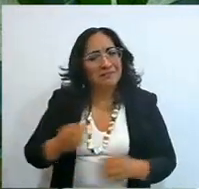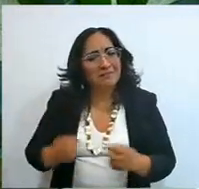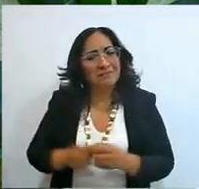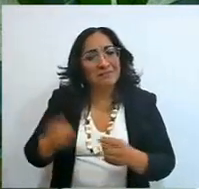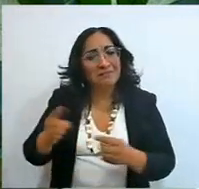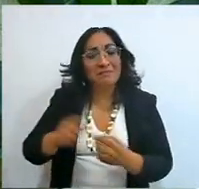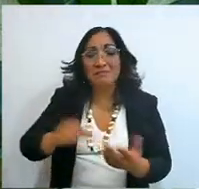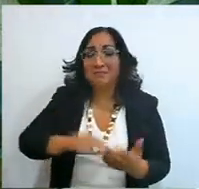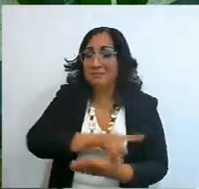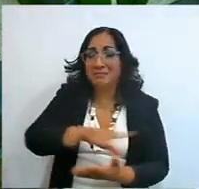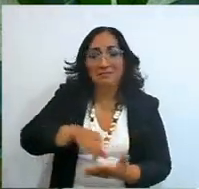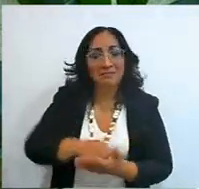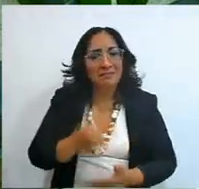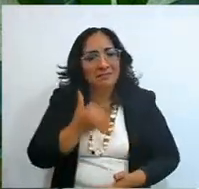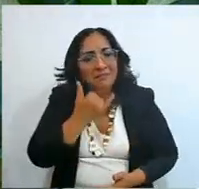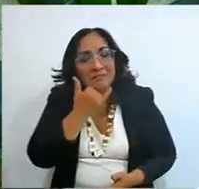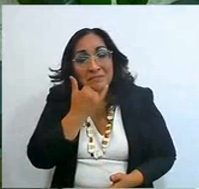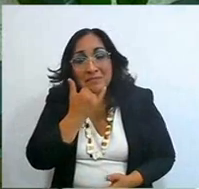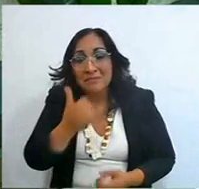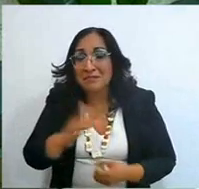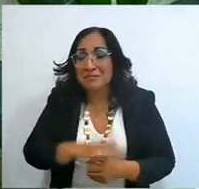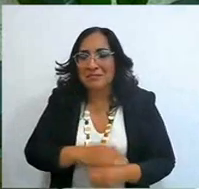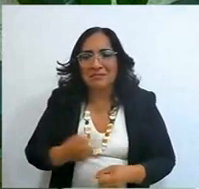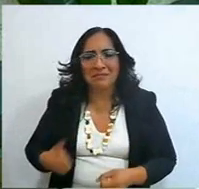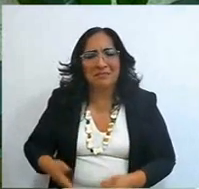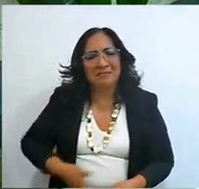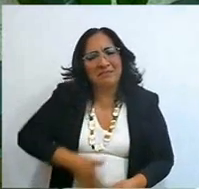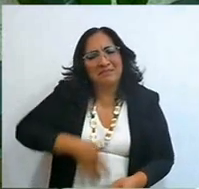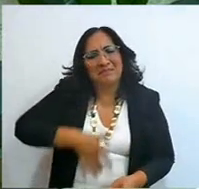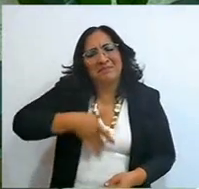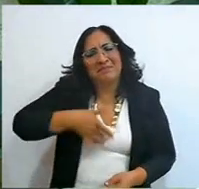Forgive me because I have filled my heart with bad feelings,